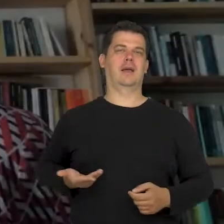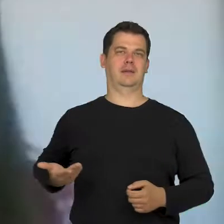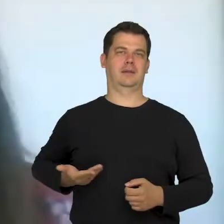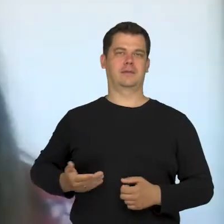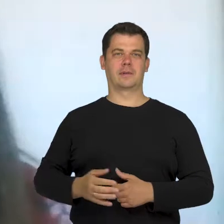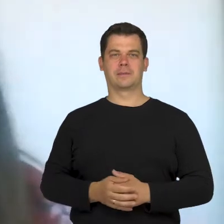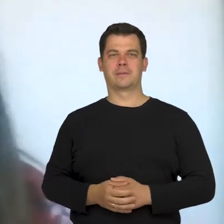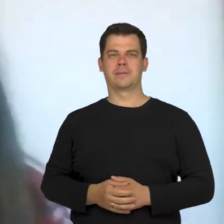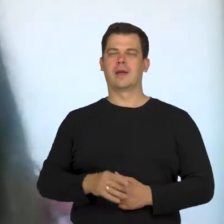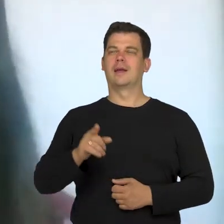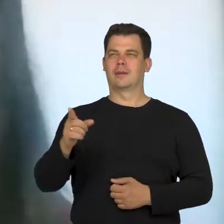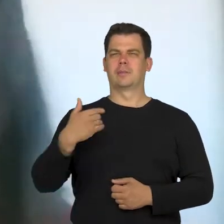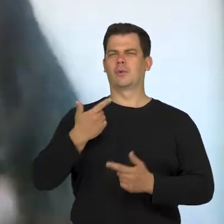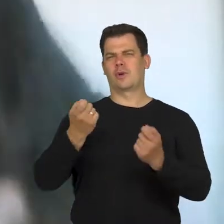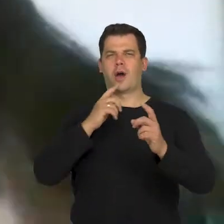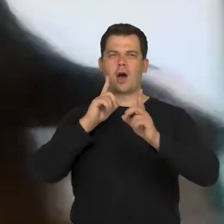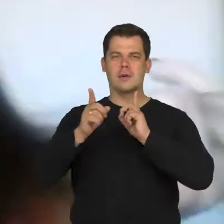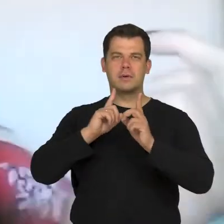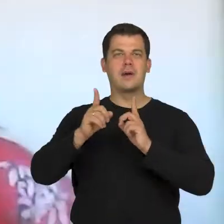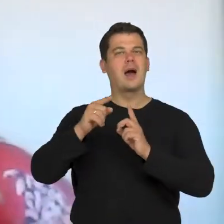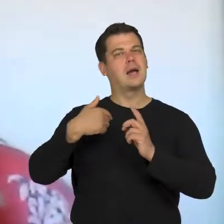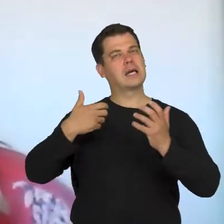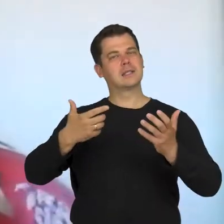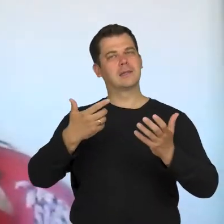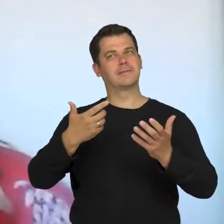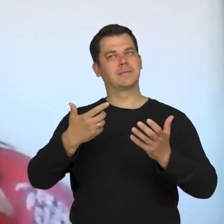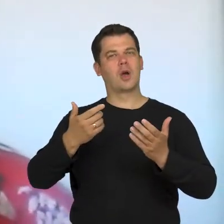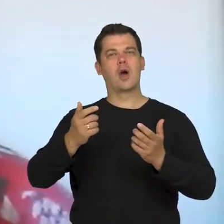We talked about this, but I would like to ask you a personal question